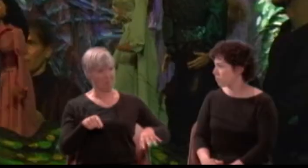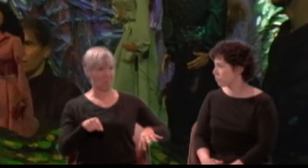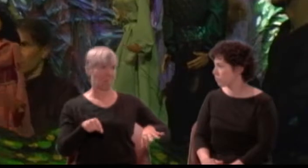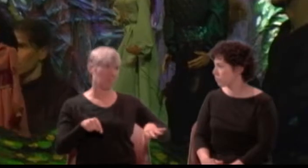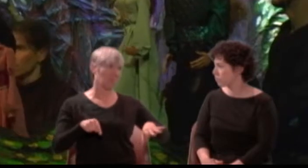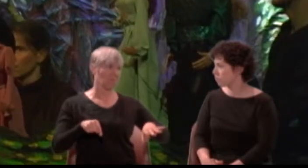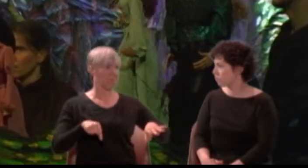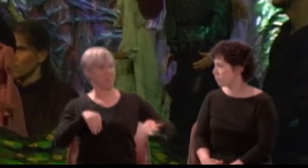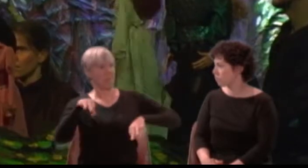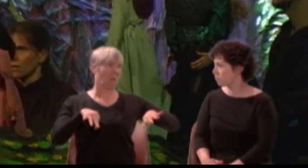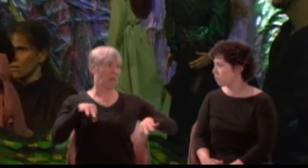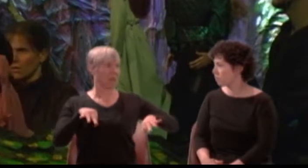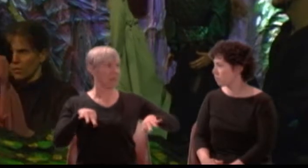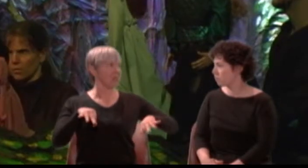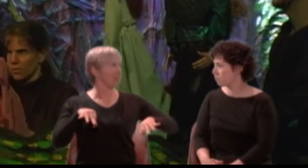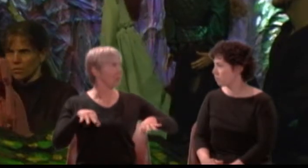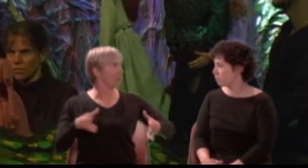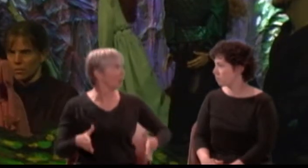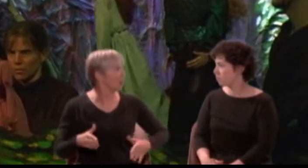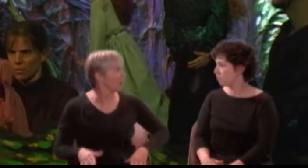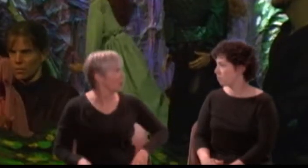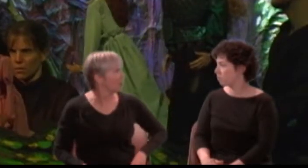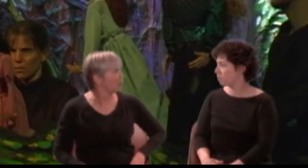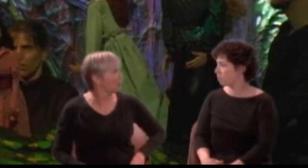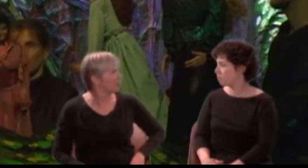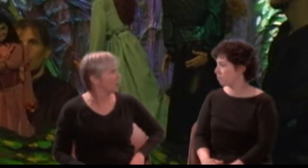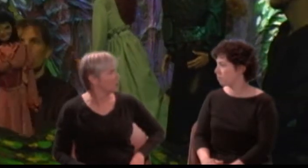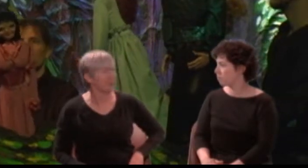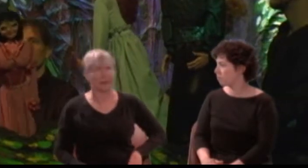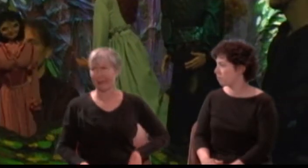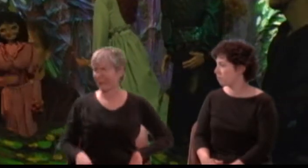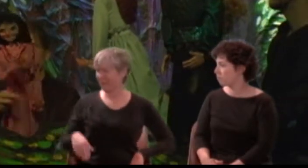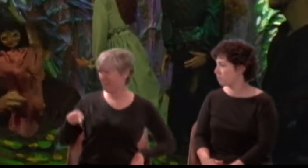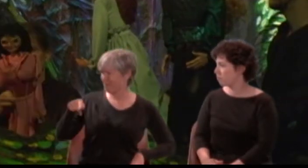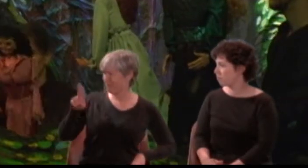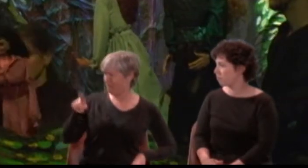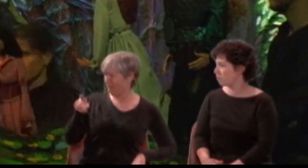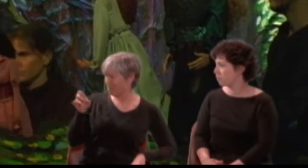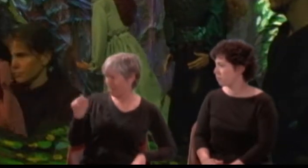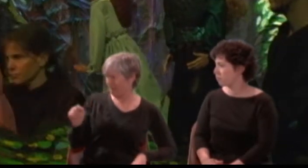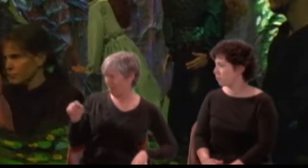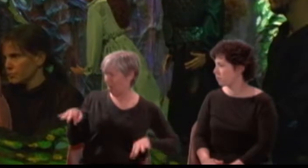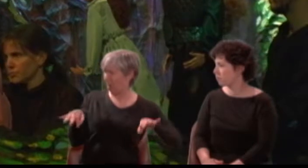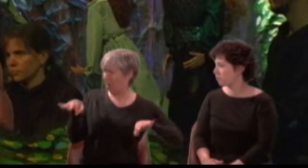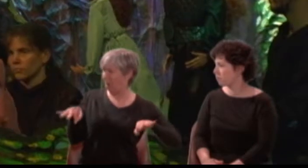Hermia: Puppet? Why so? Ay, that way goes the game.